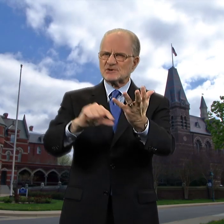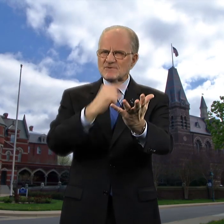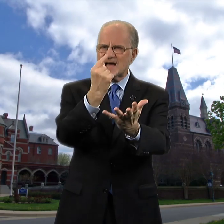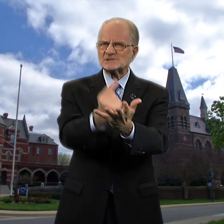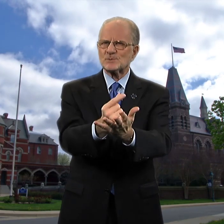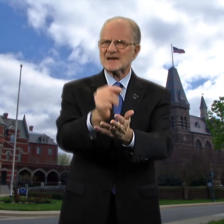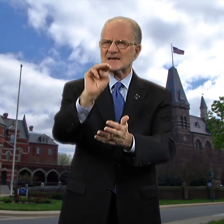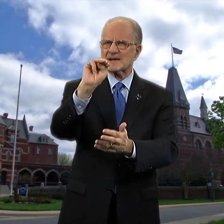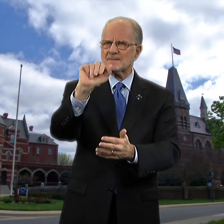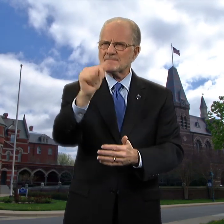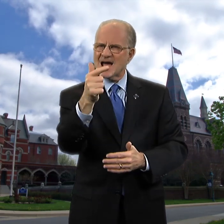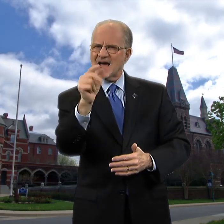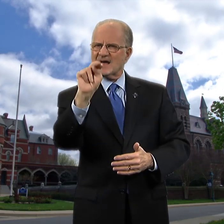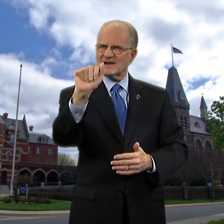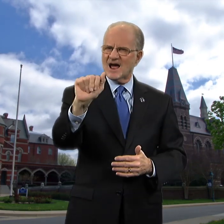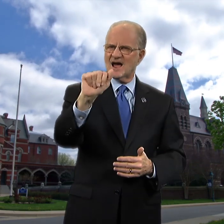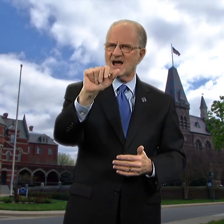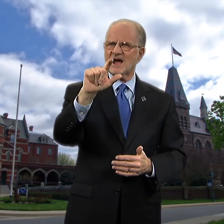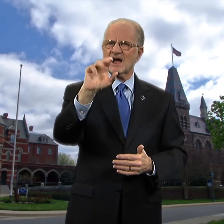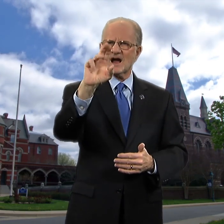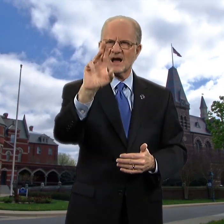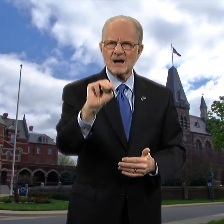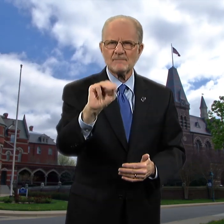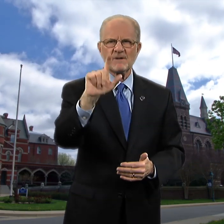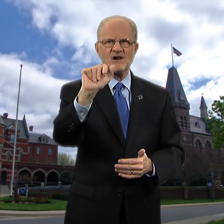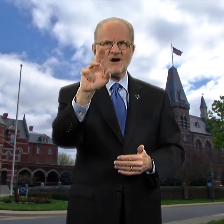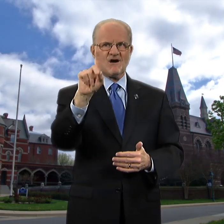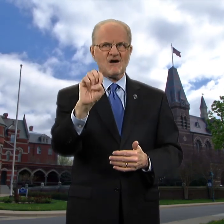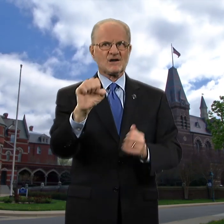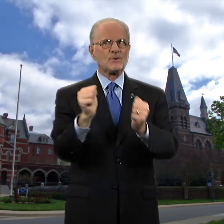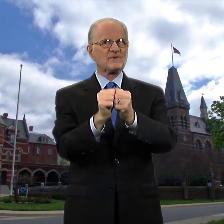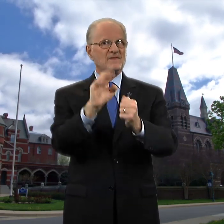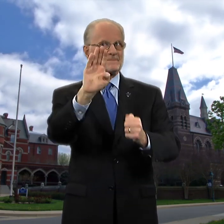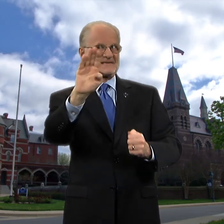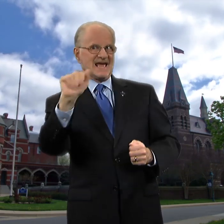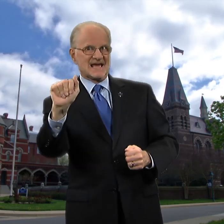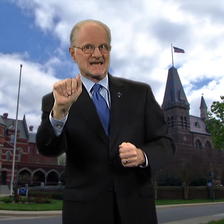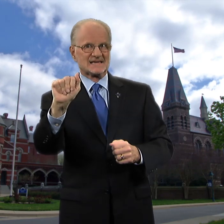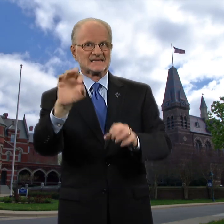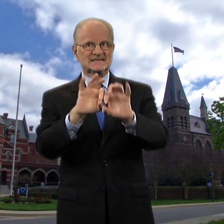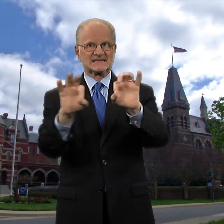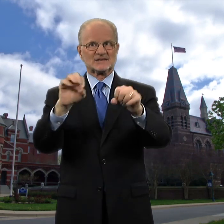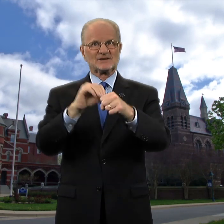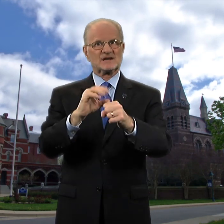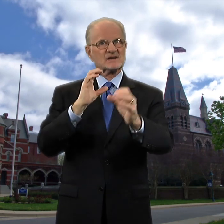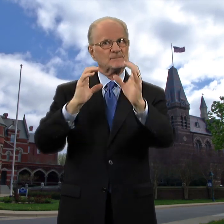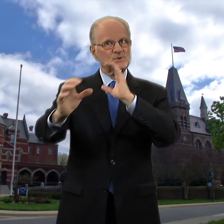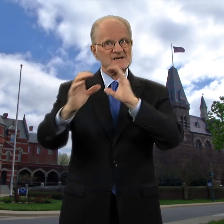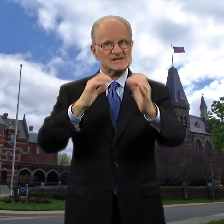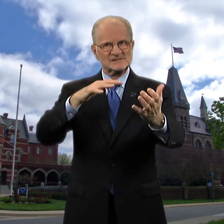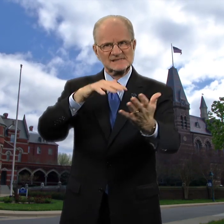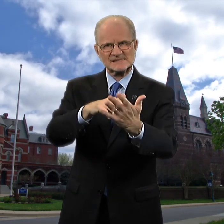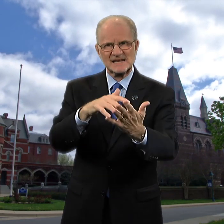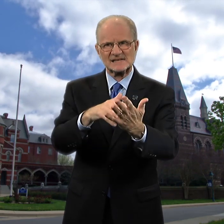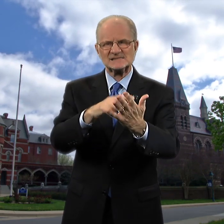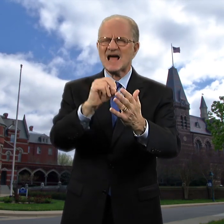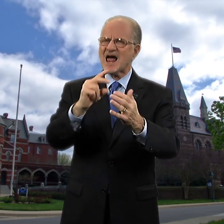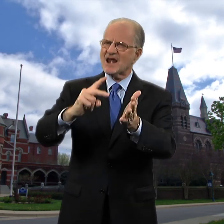She is graduating magna cum laude with a Bachelor of Arts degree in Communication Studies